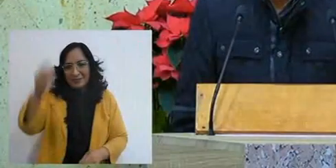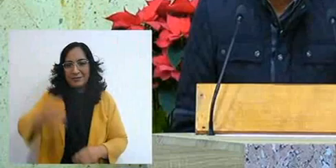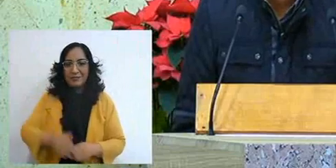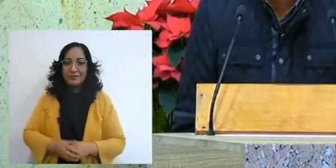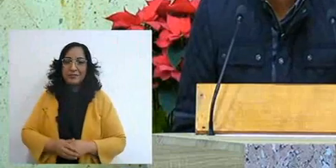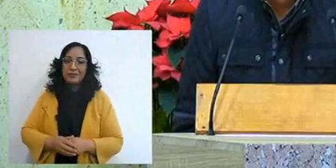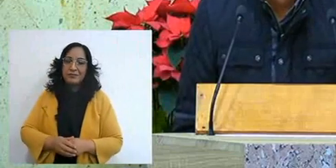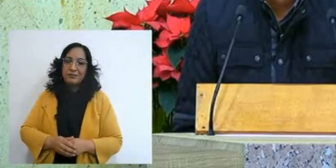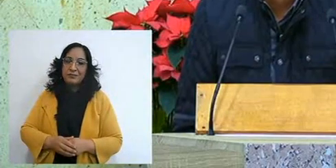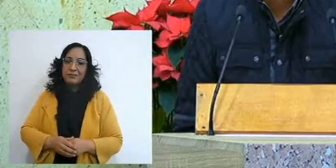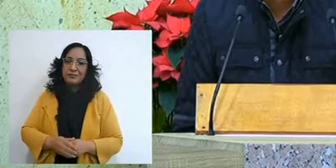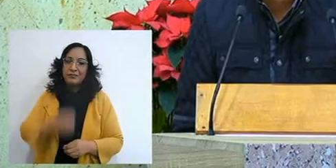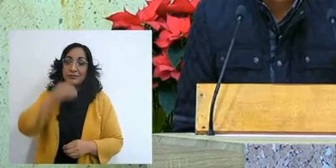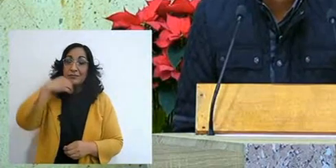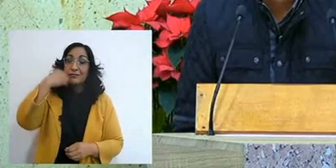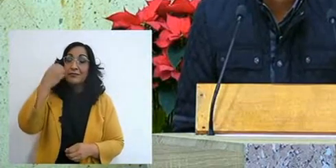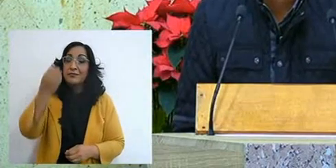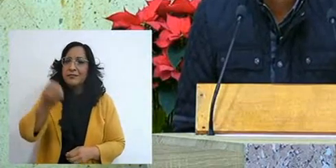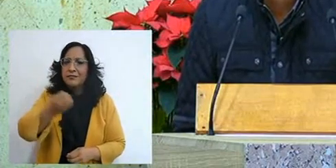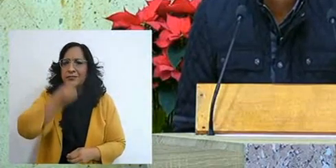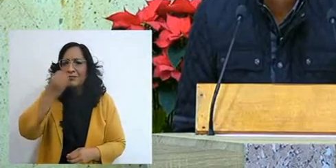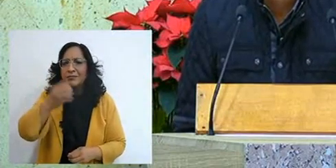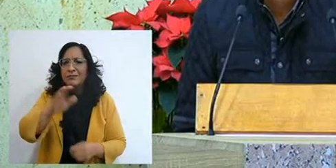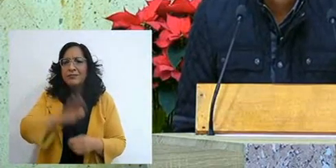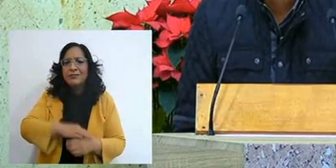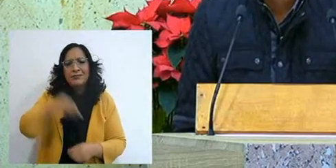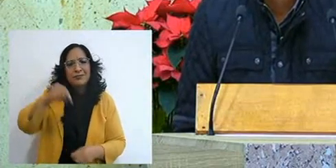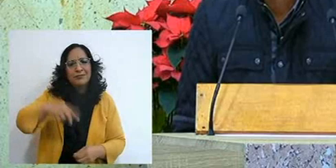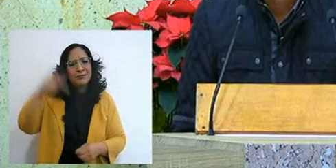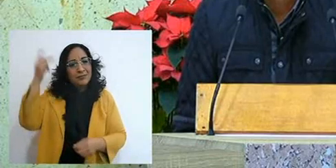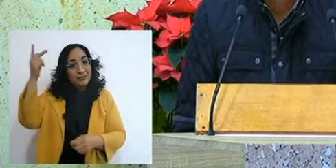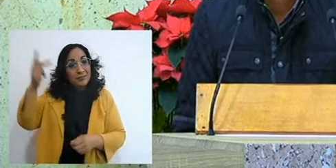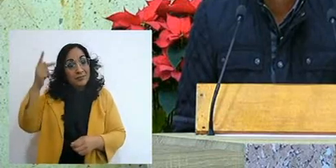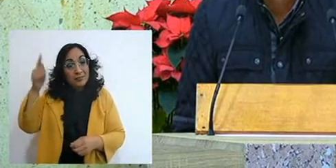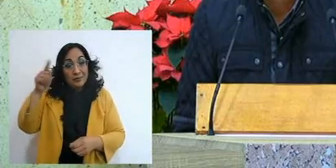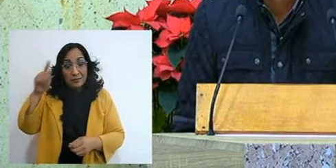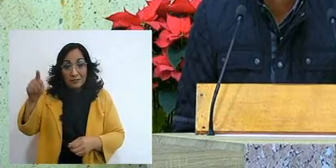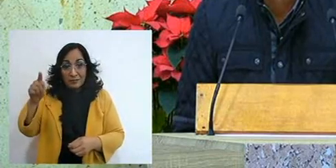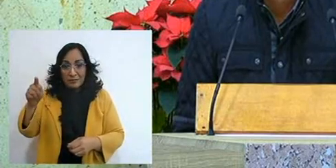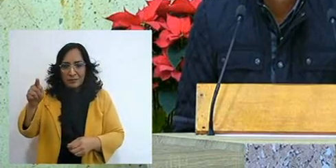We want to ask, Lord, for this little town, Father, that you have touched his heart, Lord,